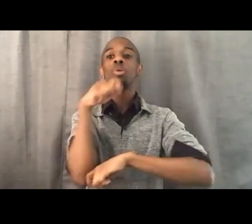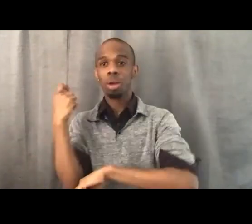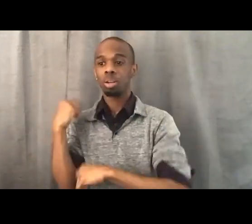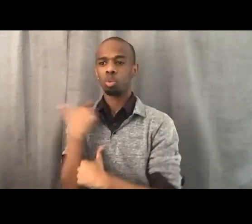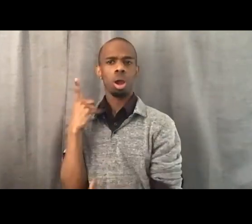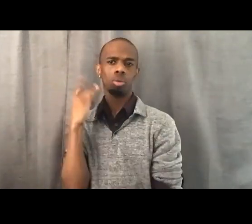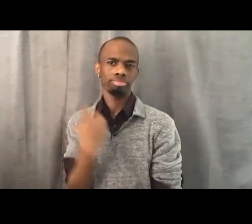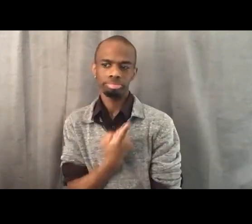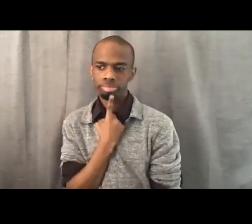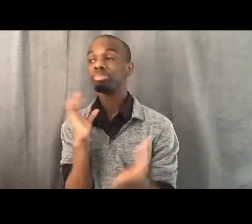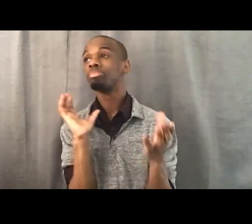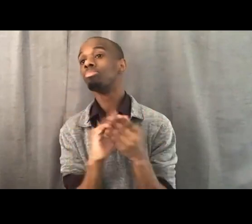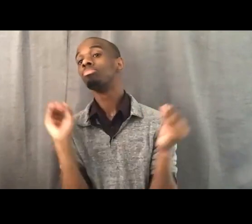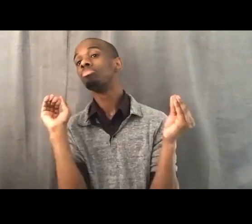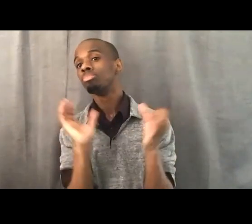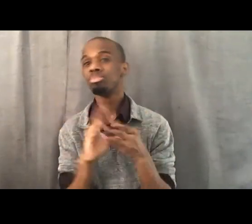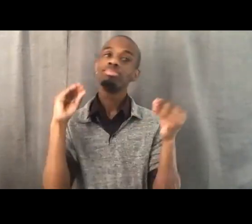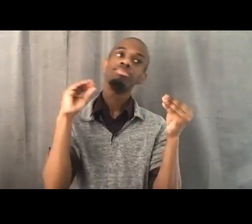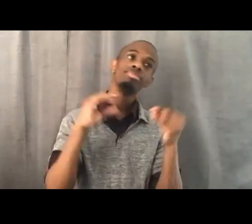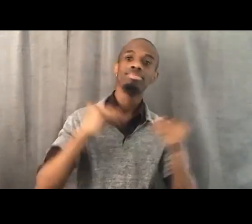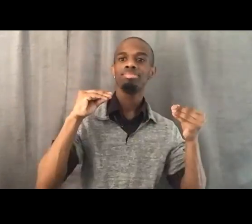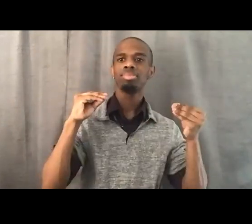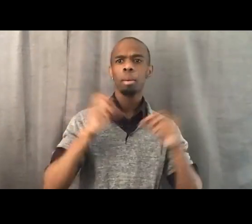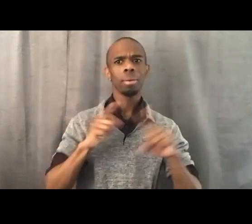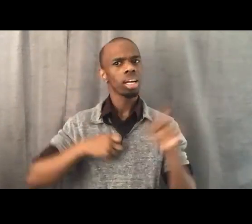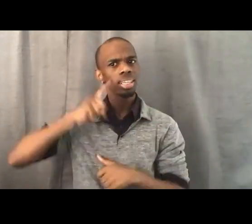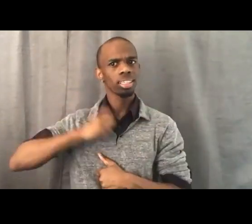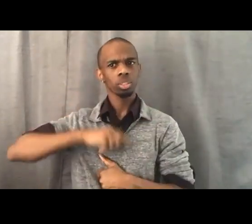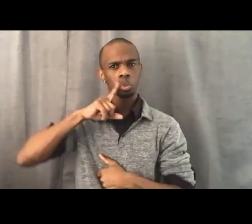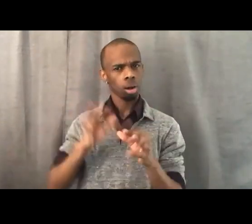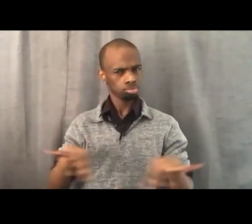And I think it's important to remember the history of that.